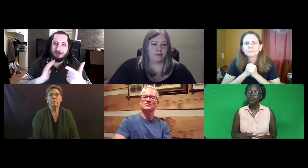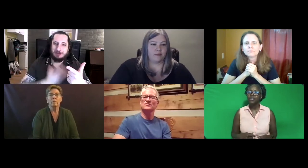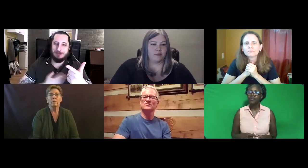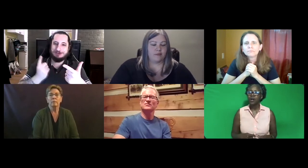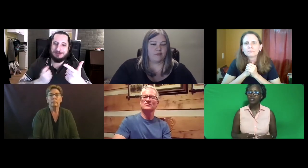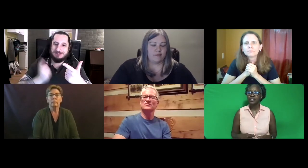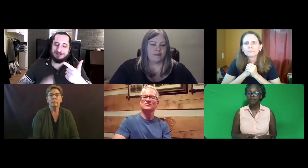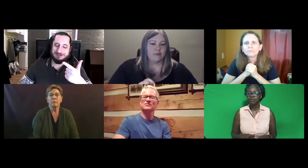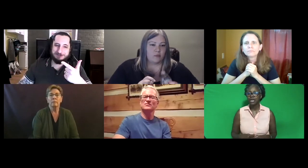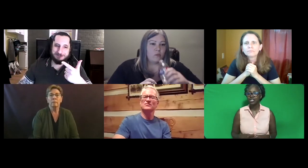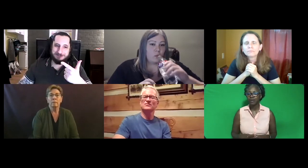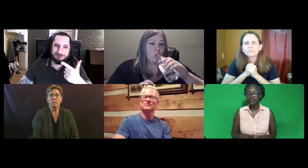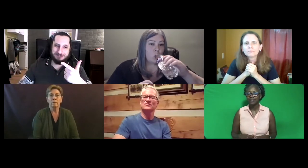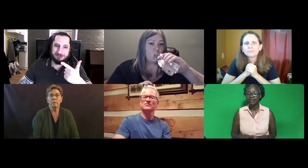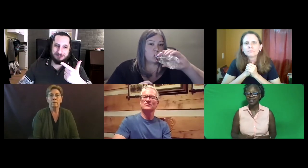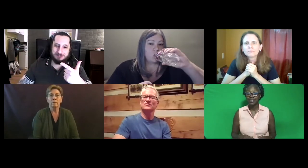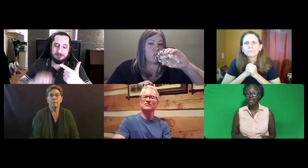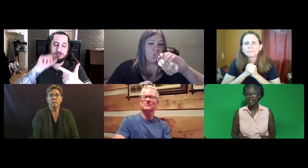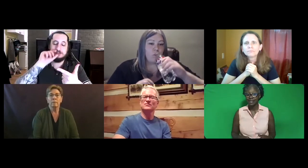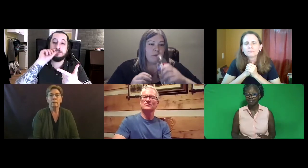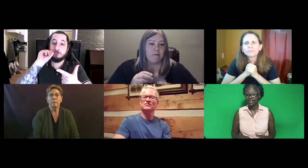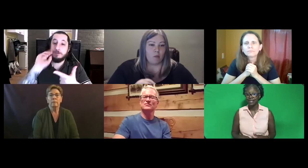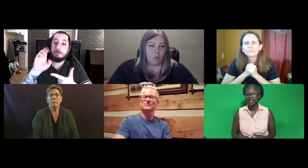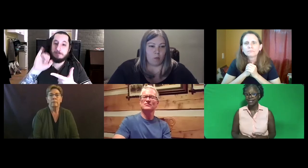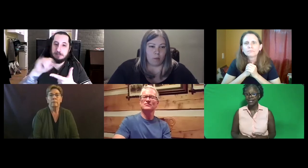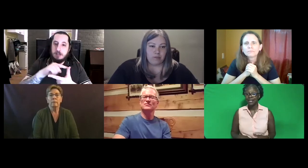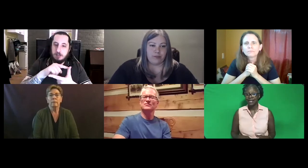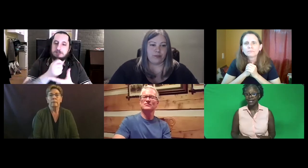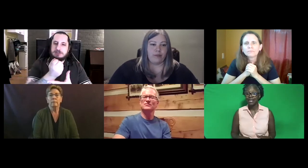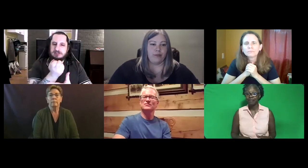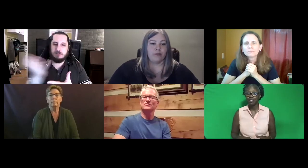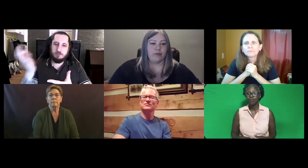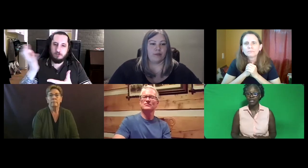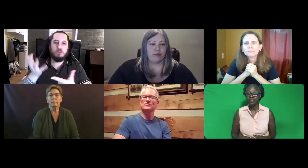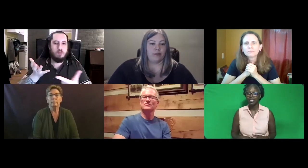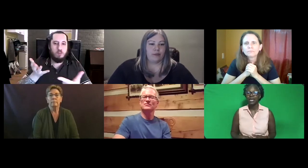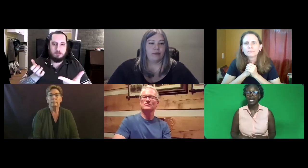First of all, did they respond to us? Did they tell us something in that response.